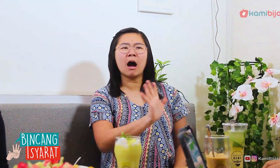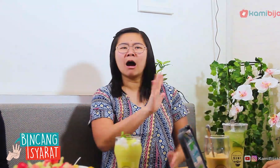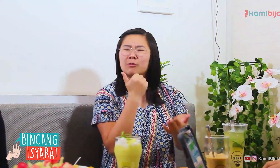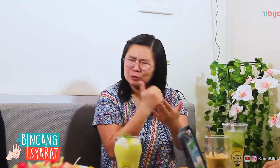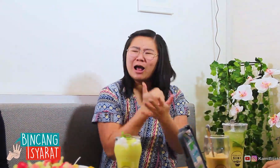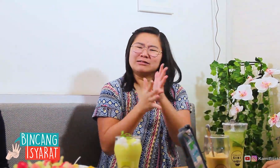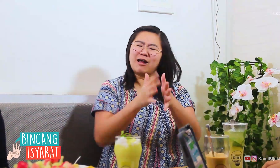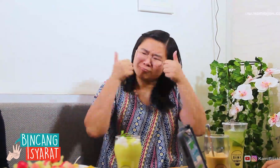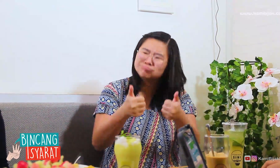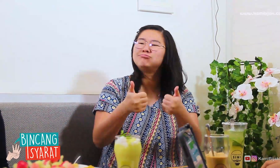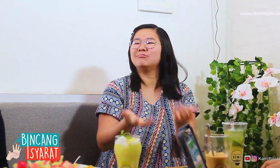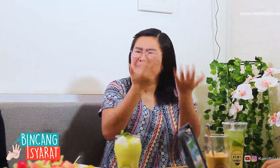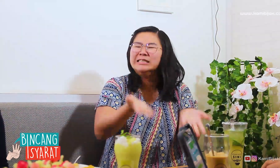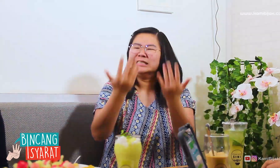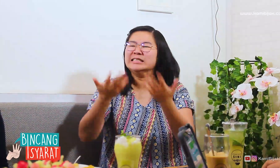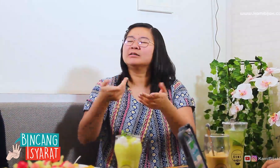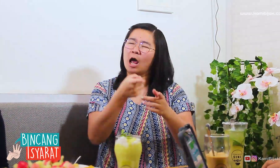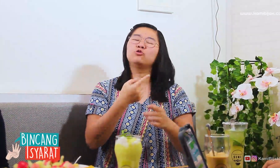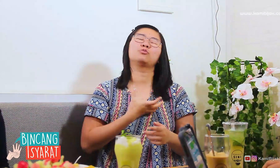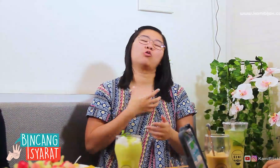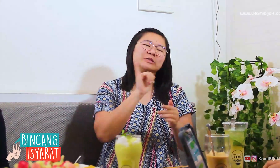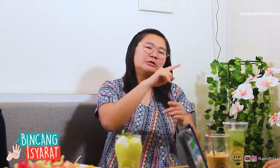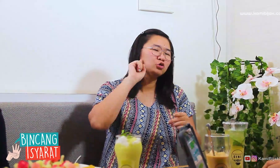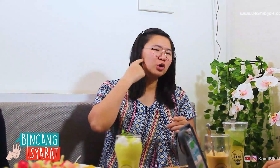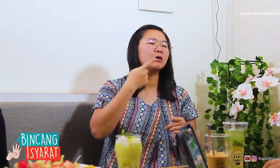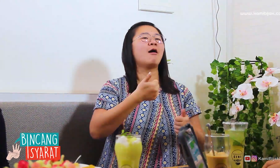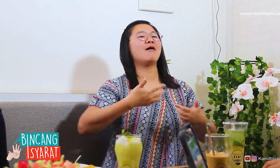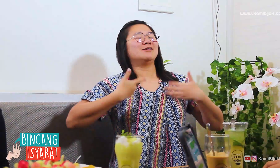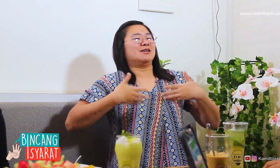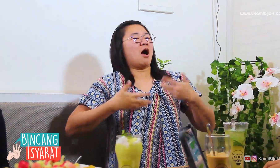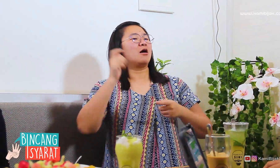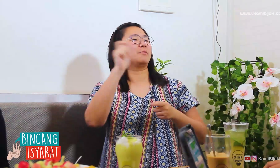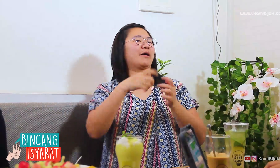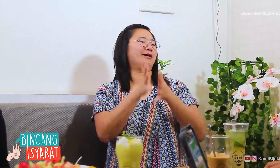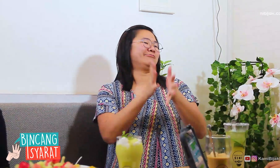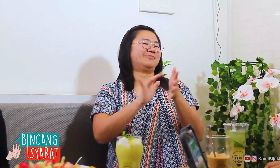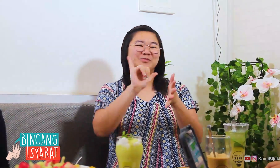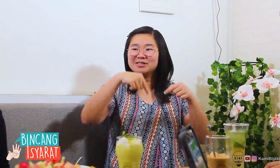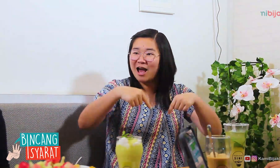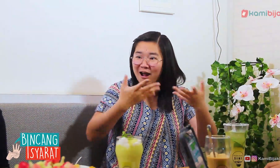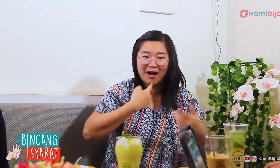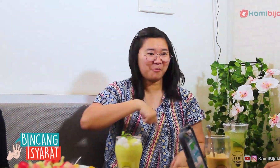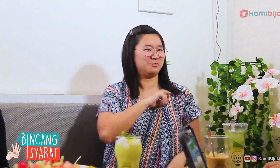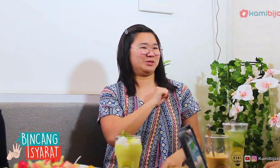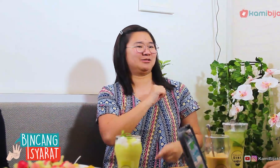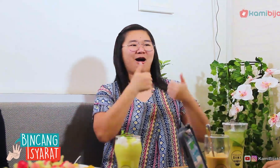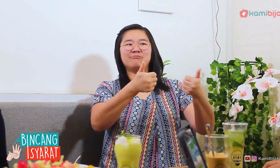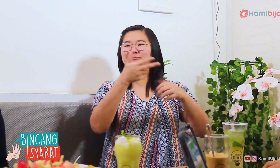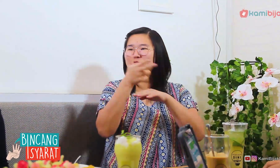So, I'm telling you, sign languages are good, Deaf friends should be proud to speak sign language. As it is now, see Us wisely use sign language